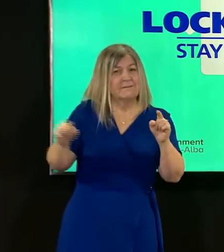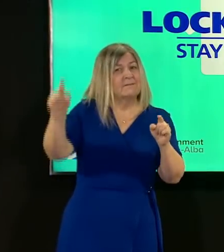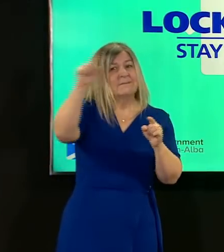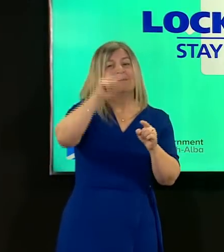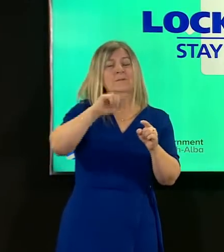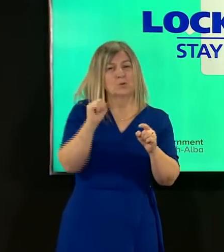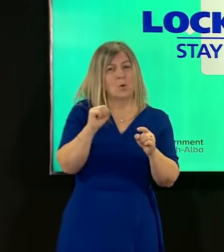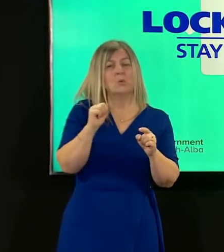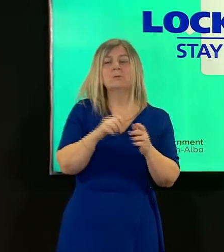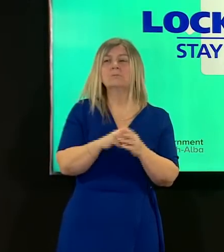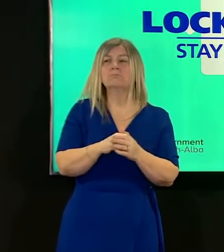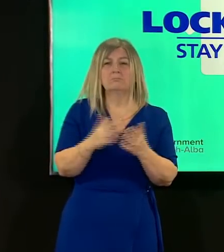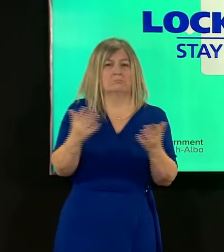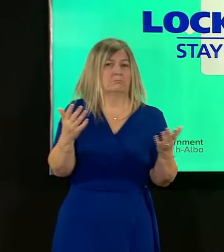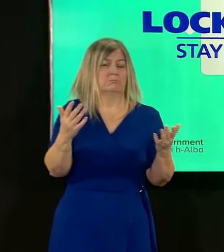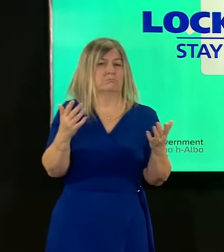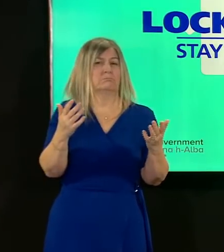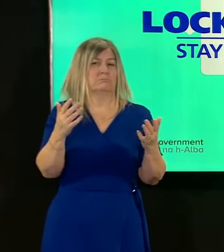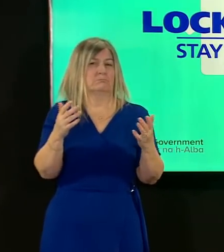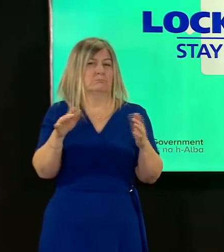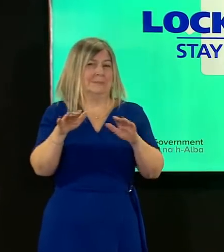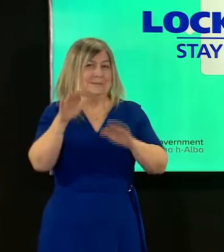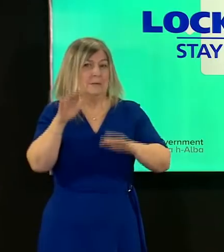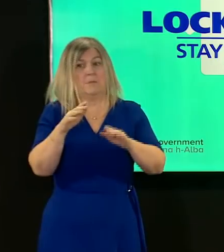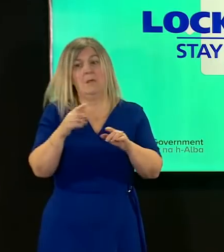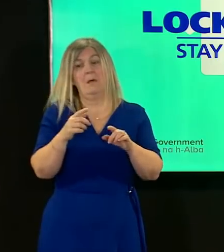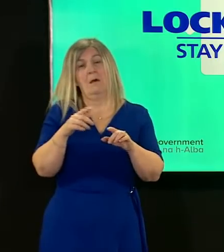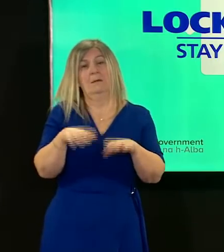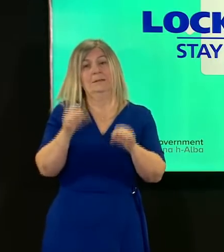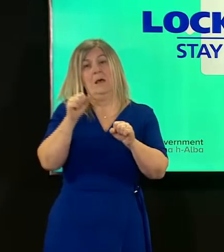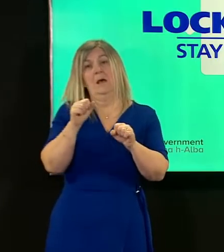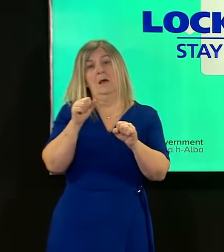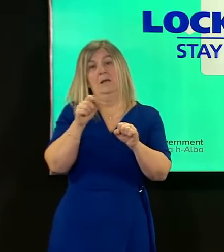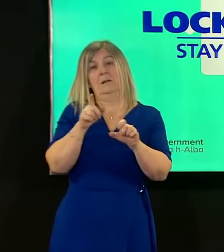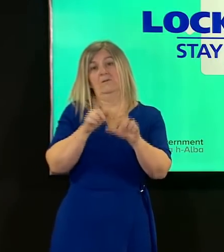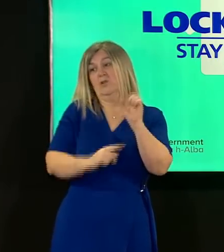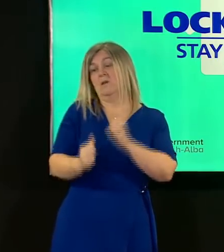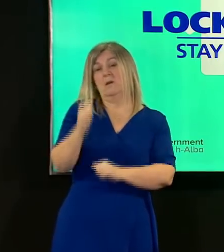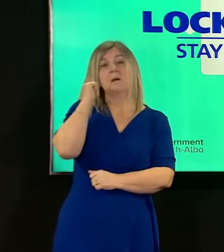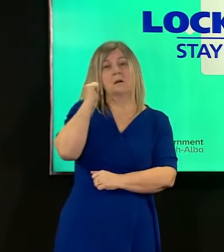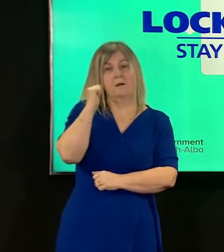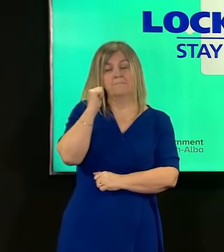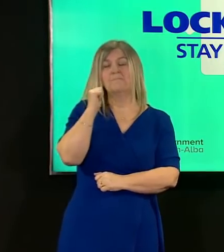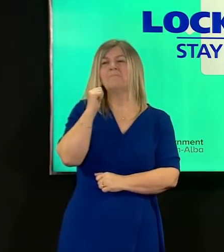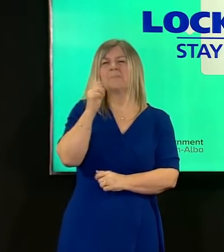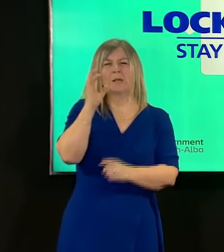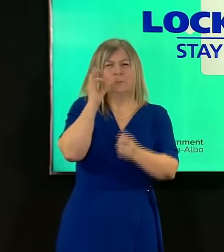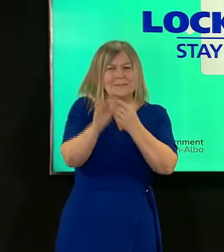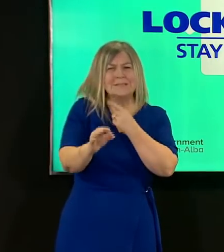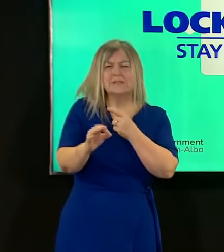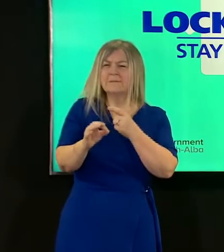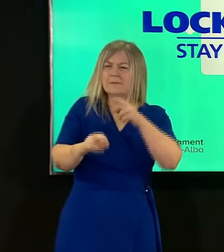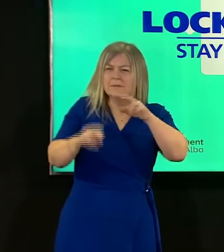did before the turn of the year testing in order to tackle particular parts of the country where